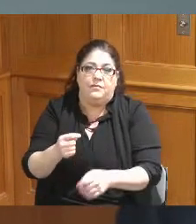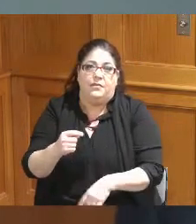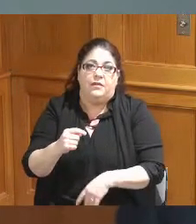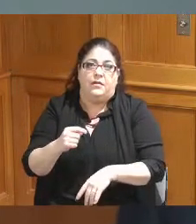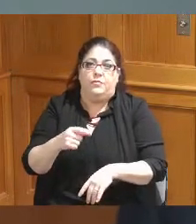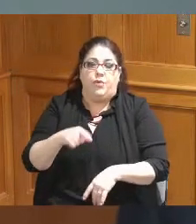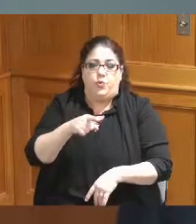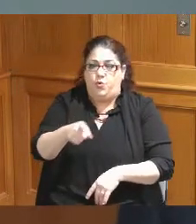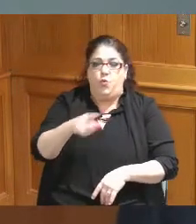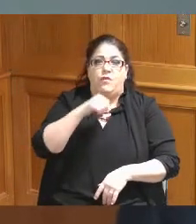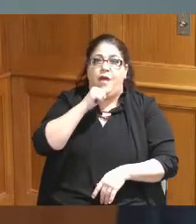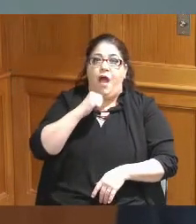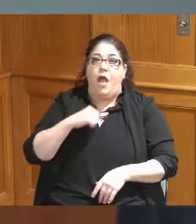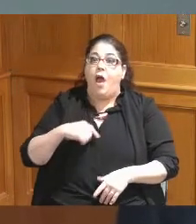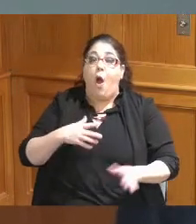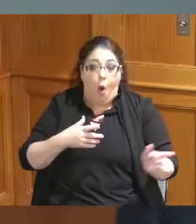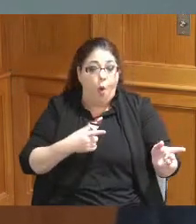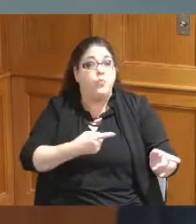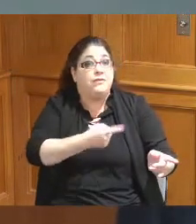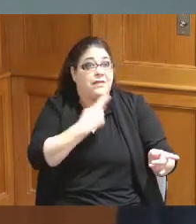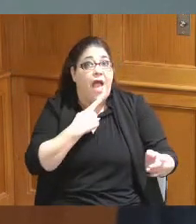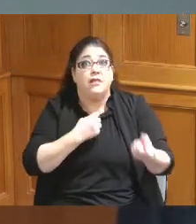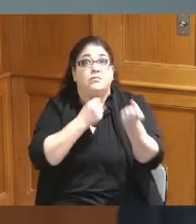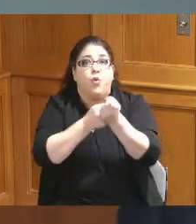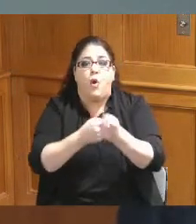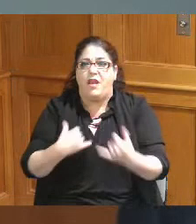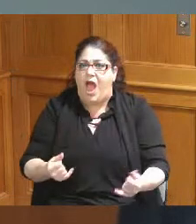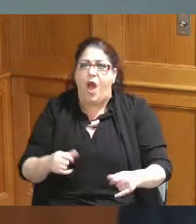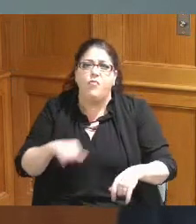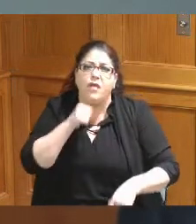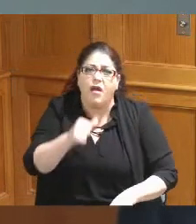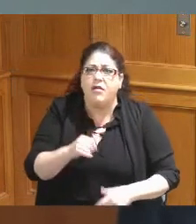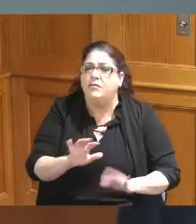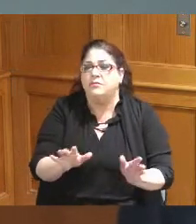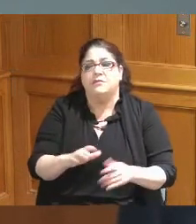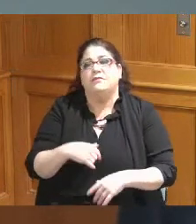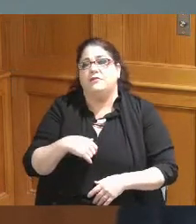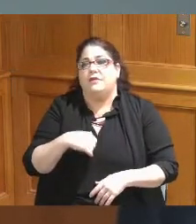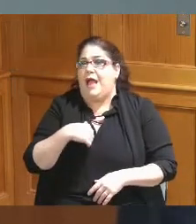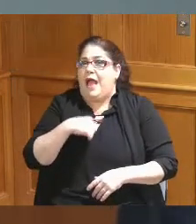a vote for the levy placement on the ballot or anything like that okay yes because I don't I